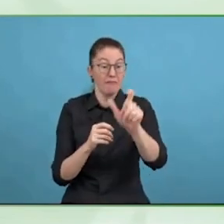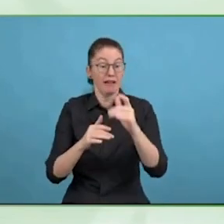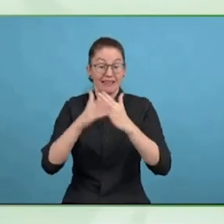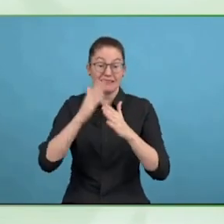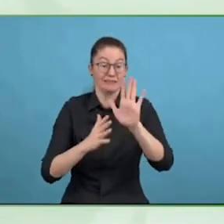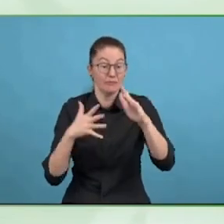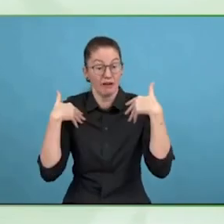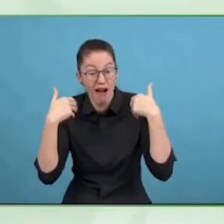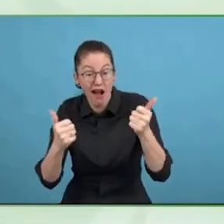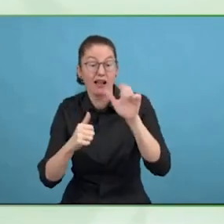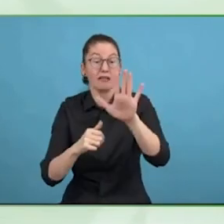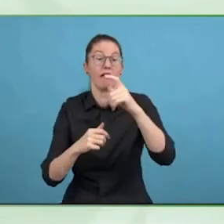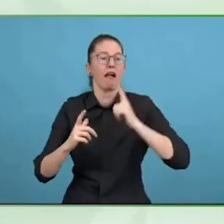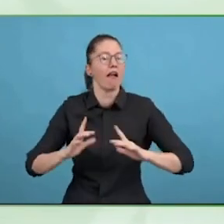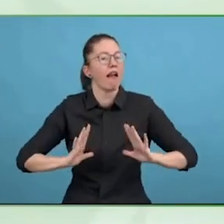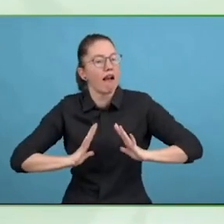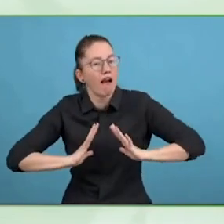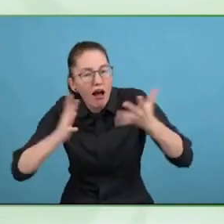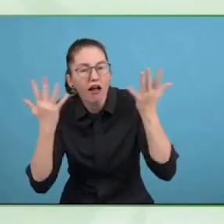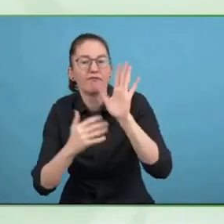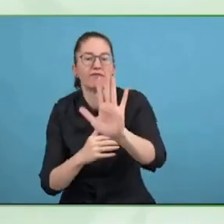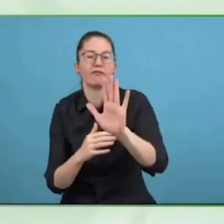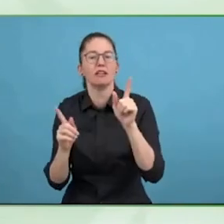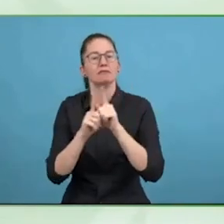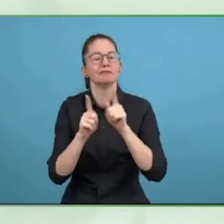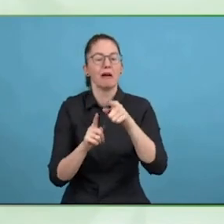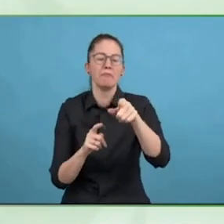continuing to innovate, as the work we are doing now with the Zero